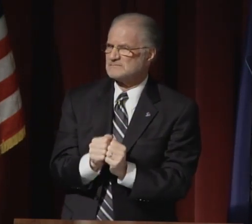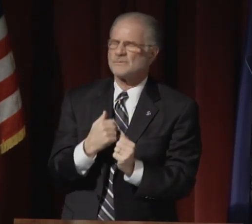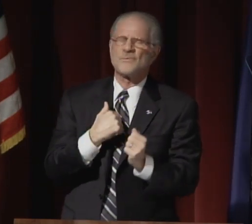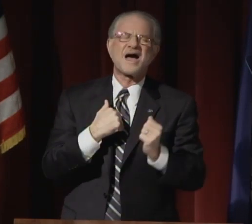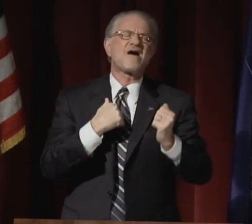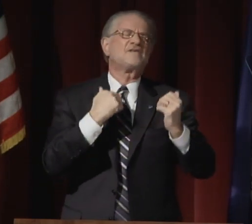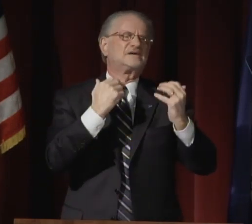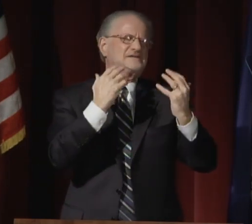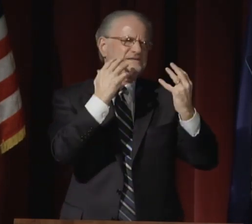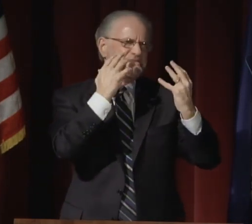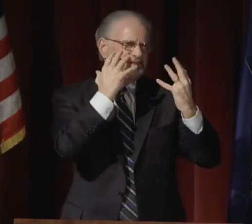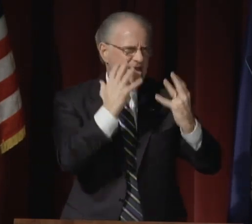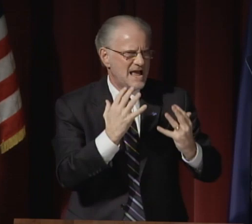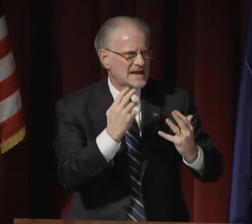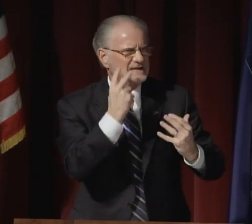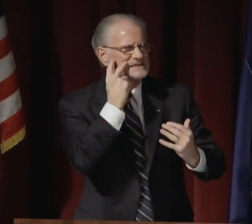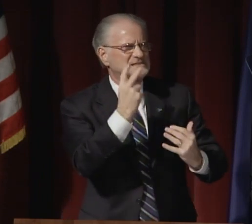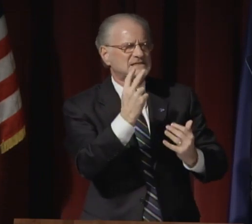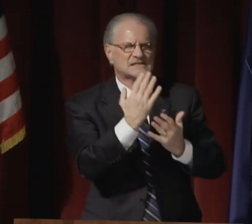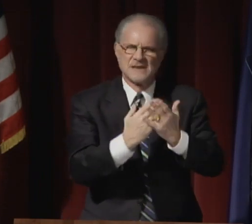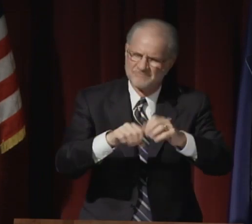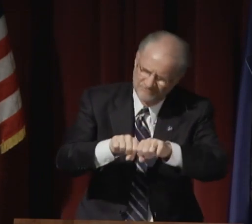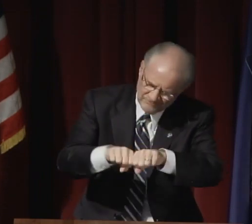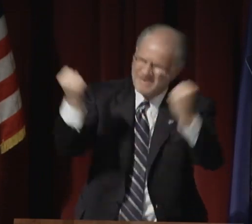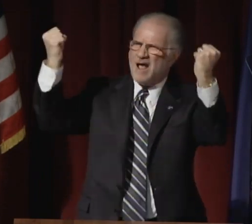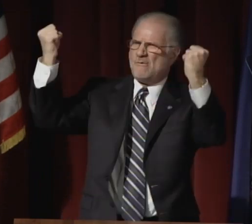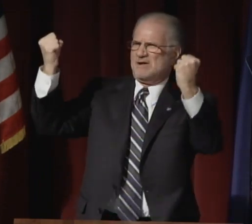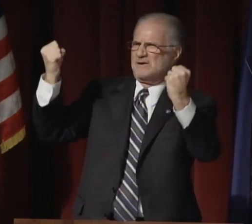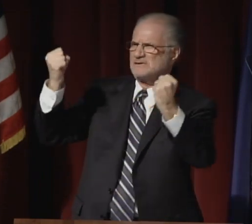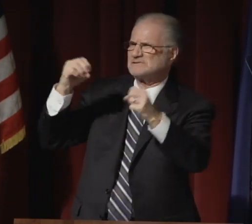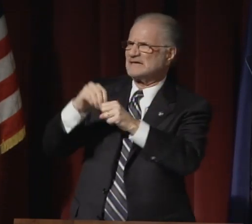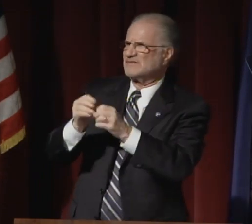We have seen peaceful street protests.